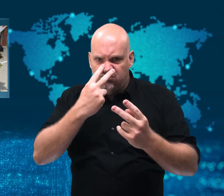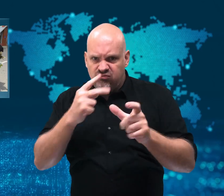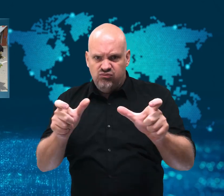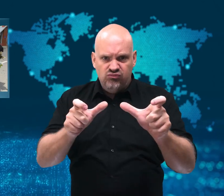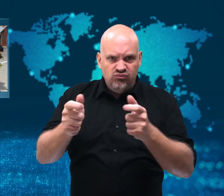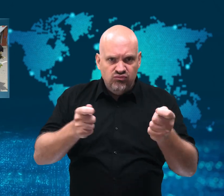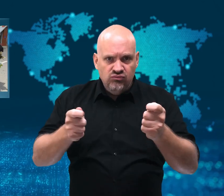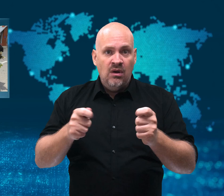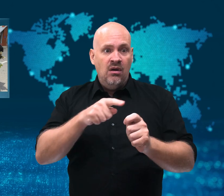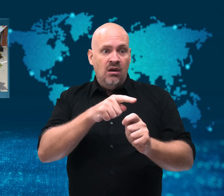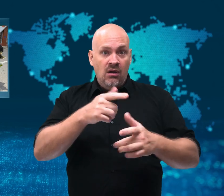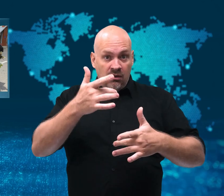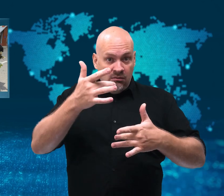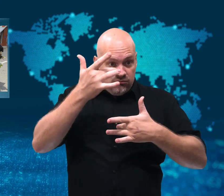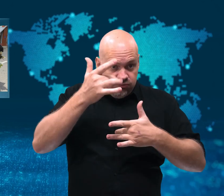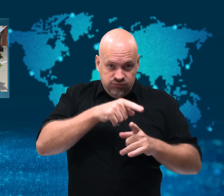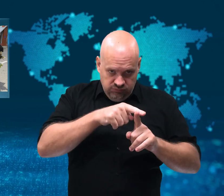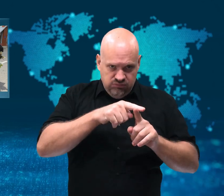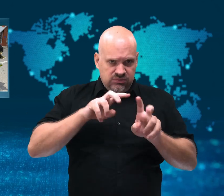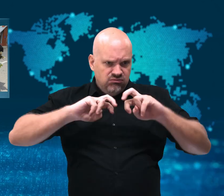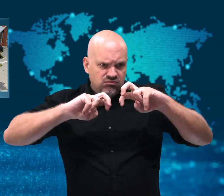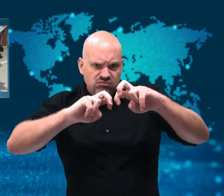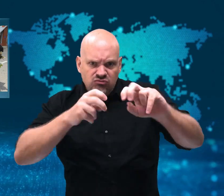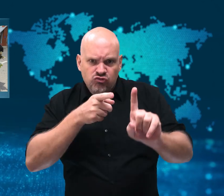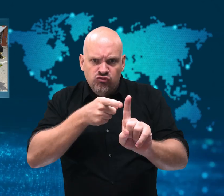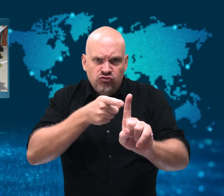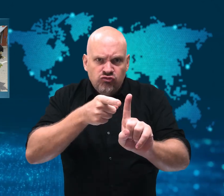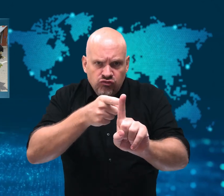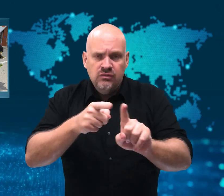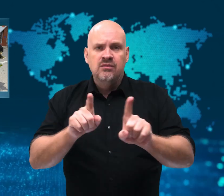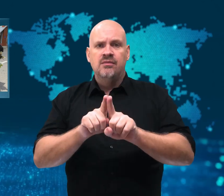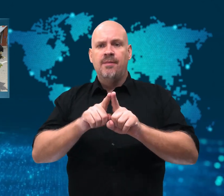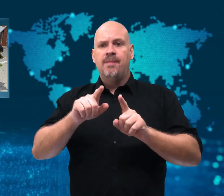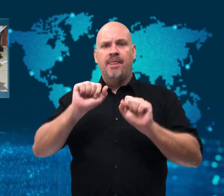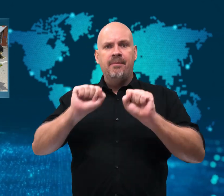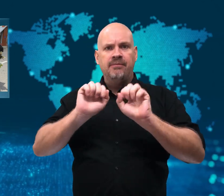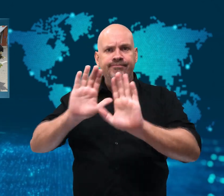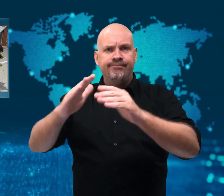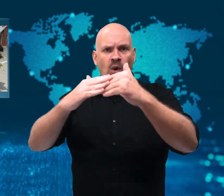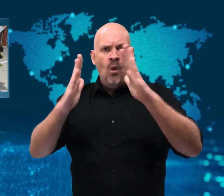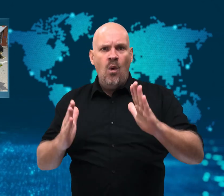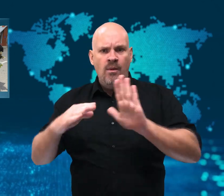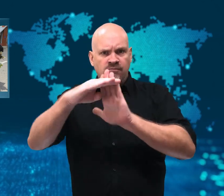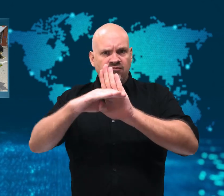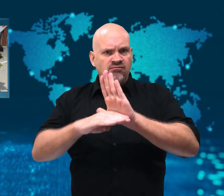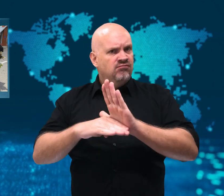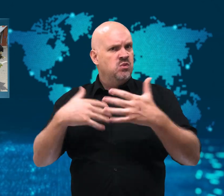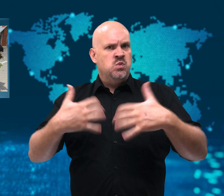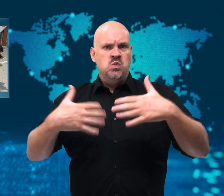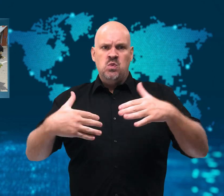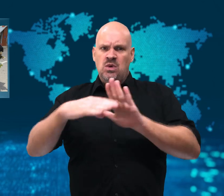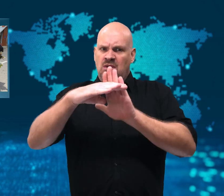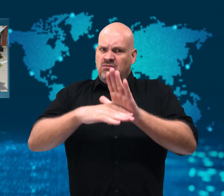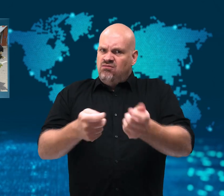and quarantine protocols in place to help control the virus.